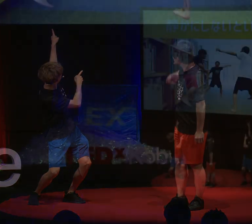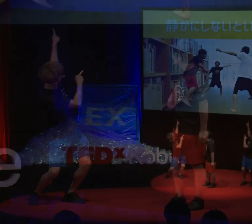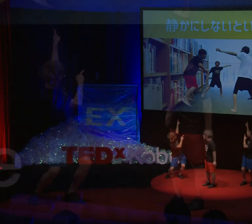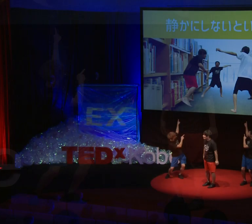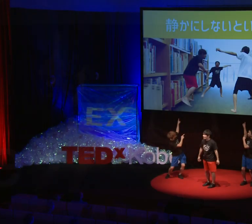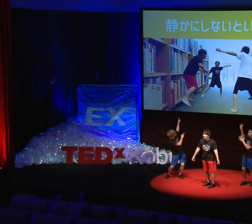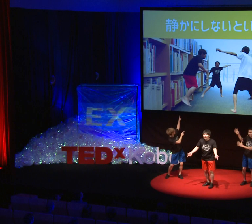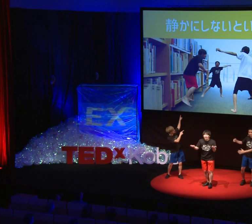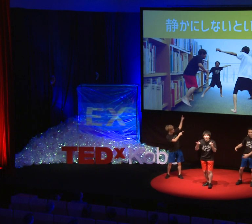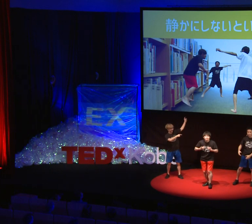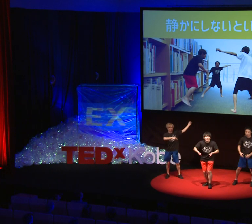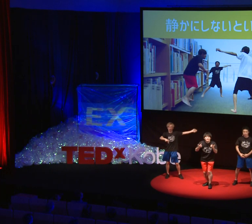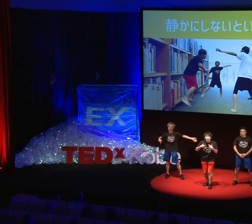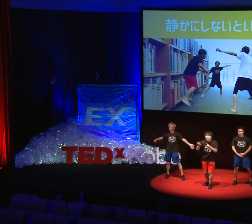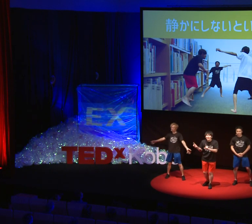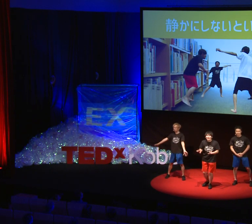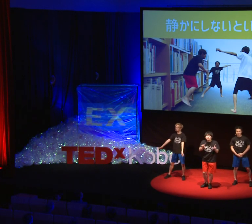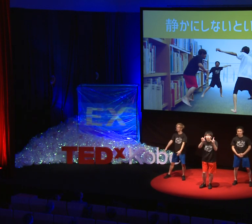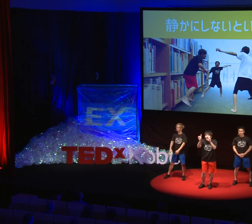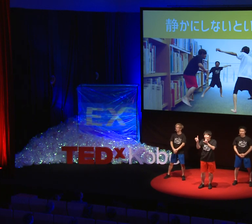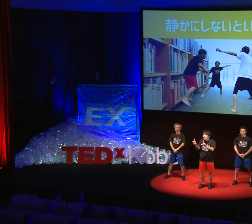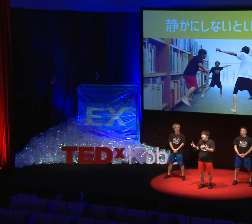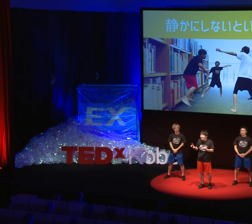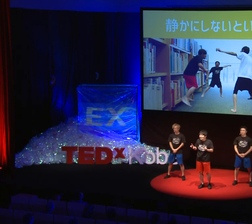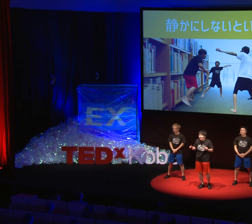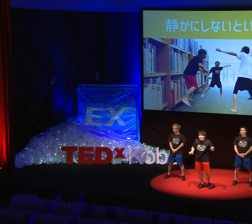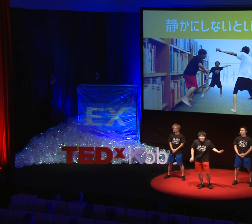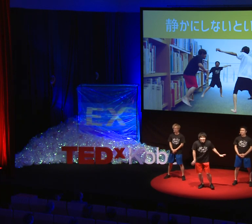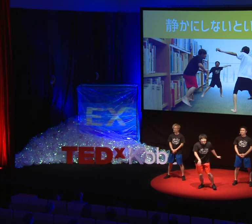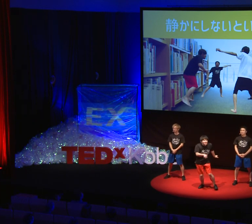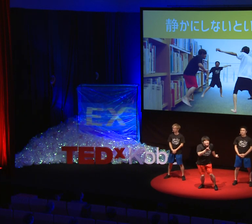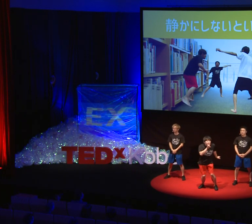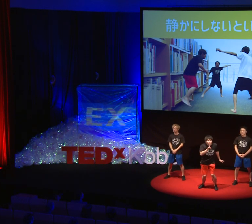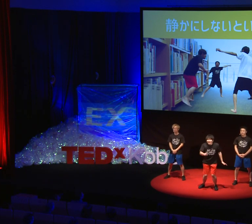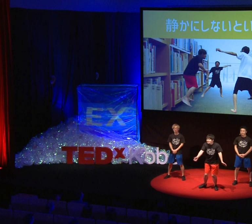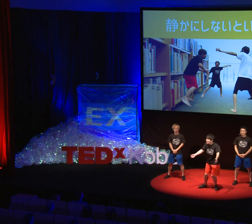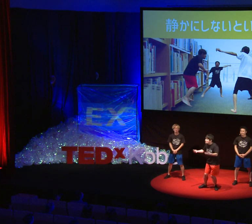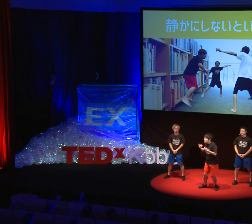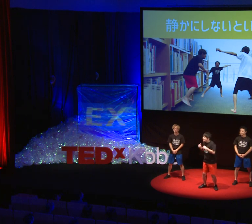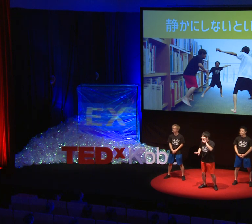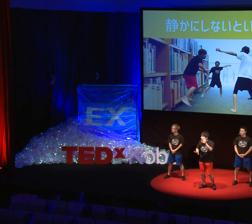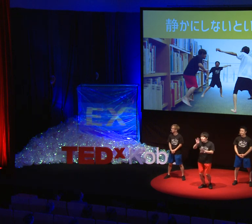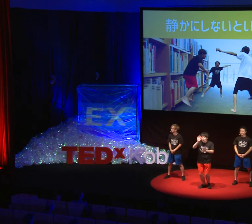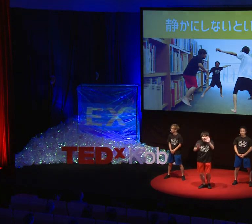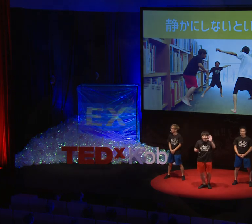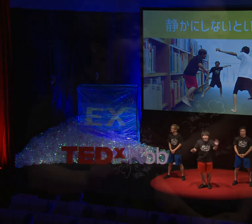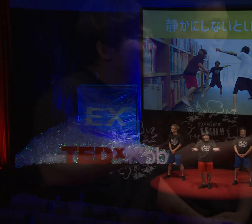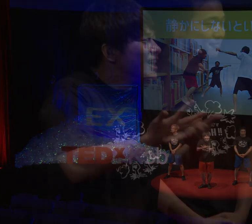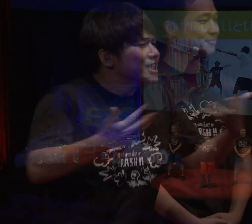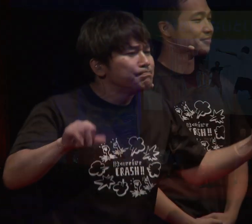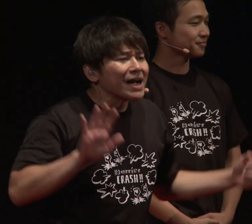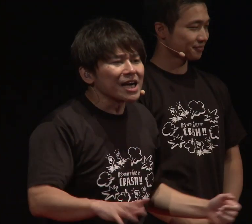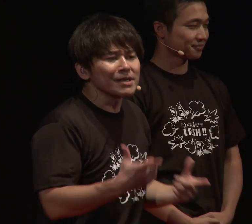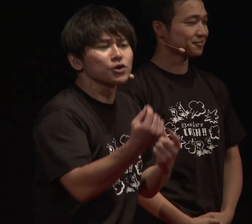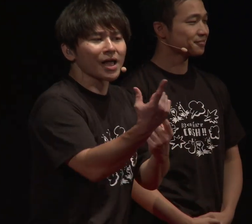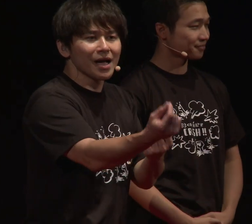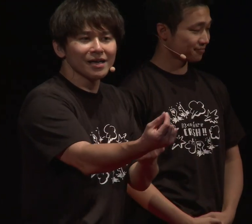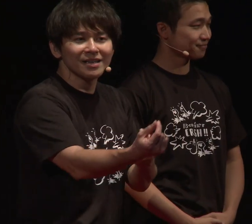[Somewhere you have to be quiet] In every day life, there are many circumstances where you have to be quiet.